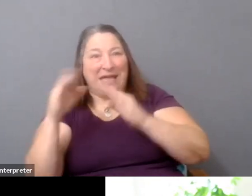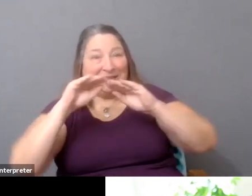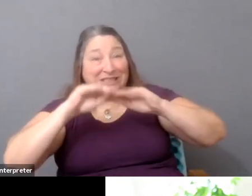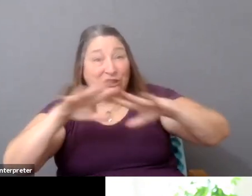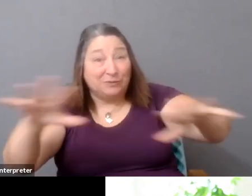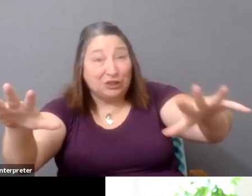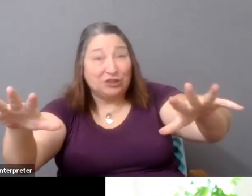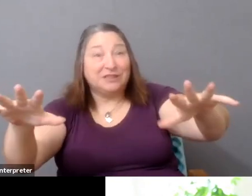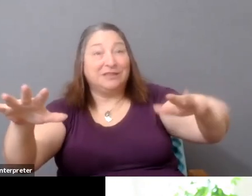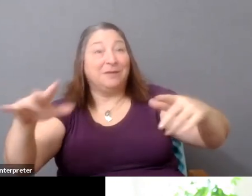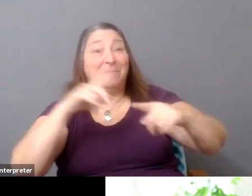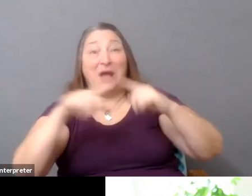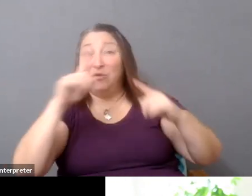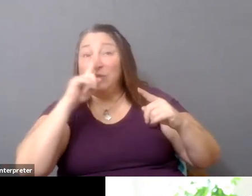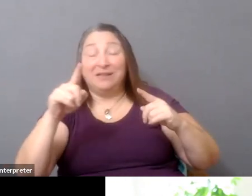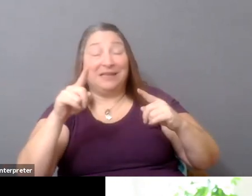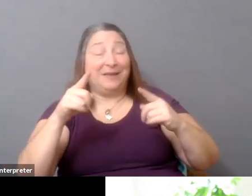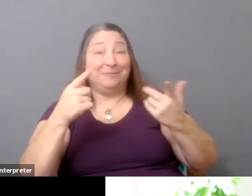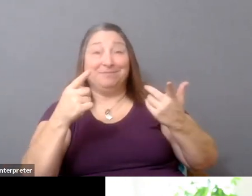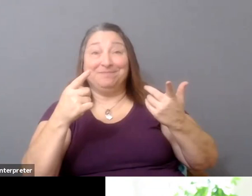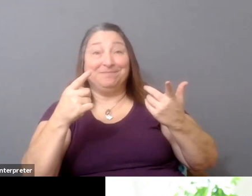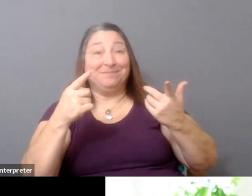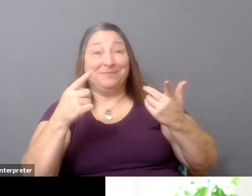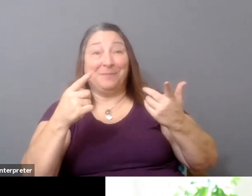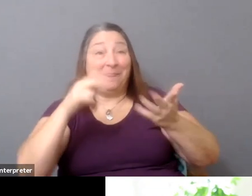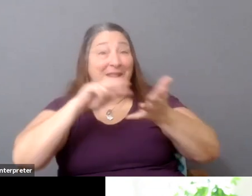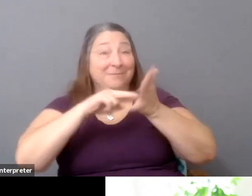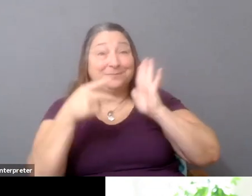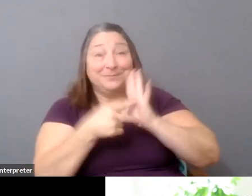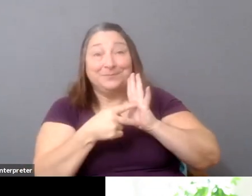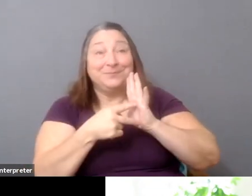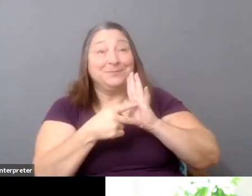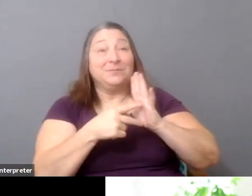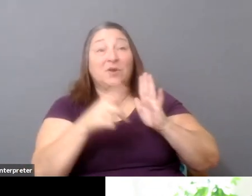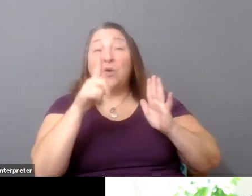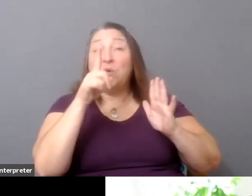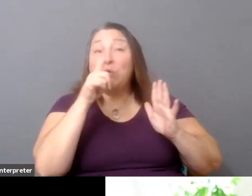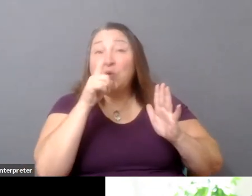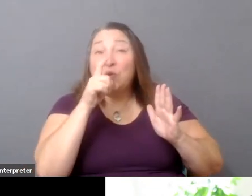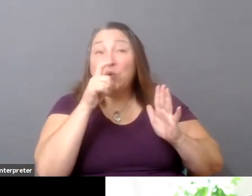really, it breaks down into, you know, who the curators are. Who are these gatekeepers?